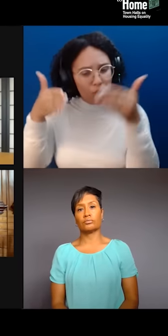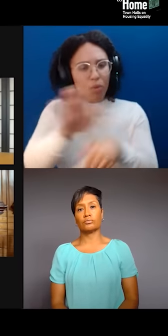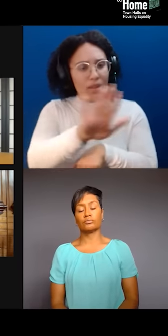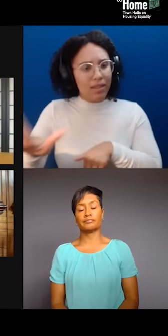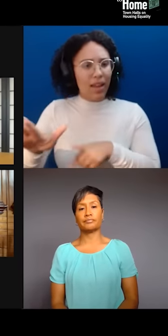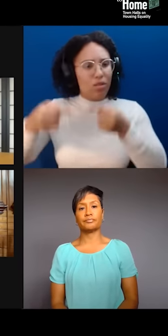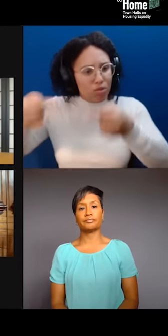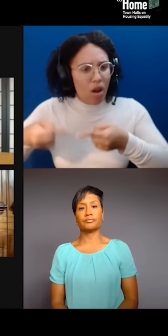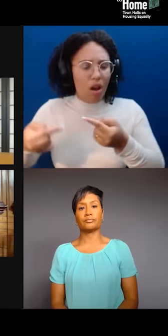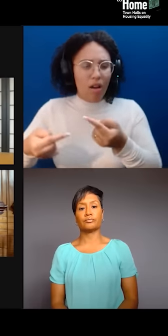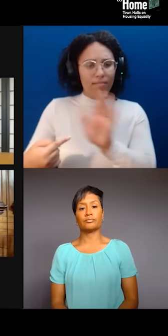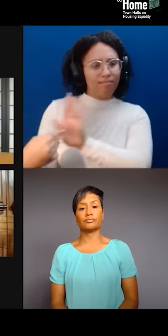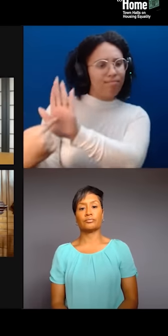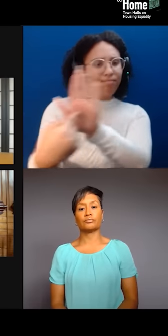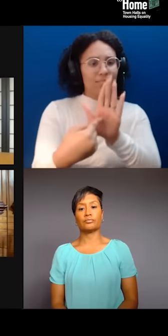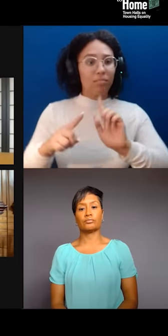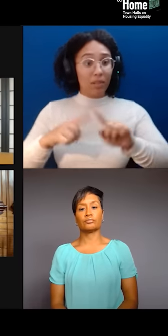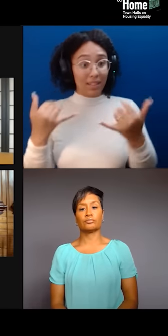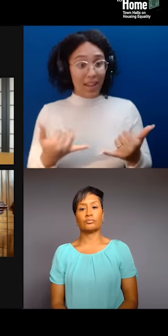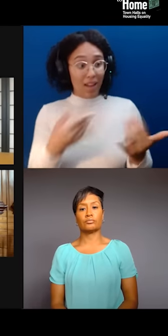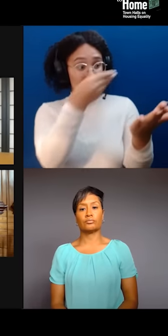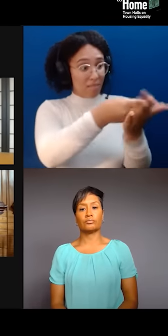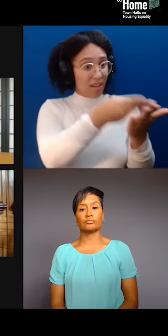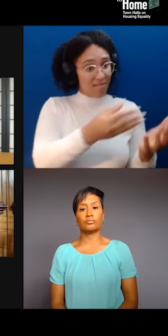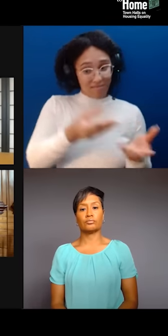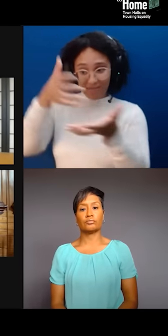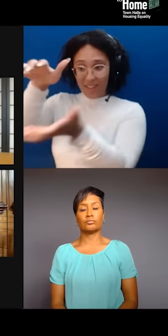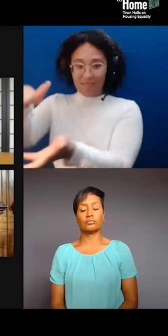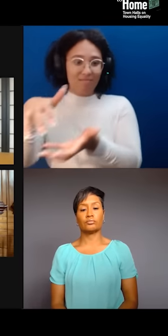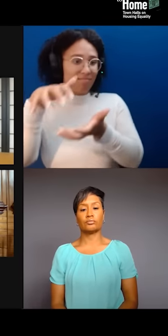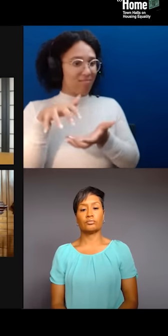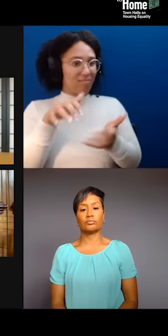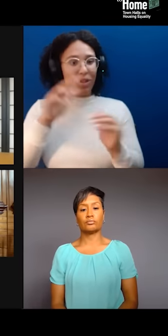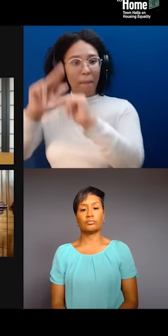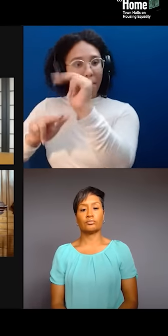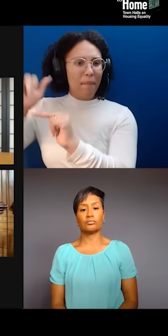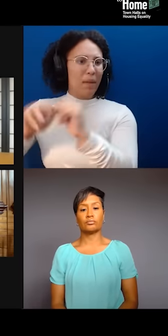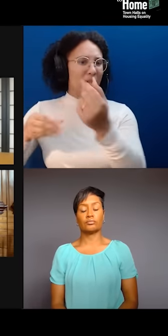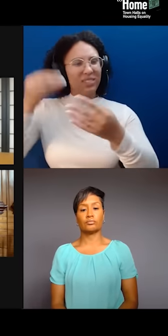to build a jail that will be right next to their museum. And so, they have to absolutely be called out because this is not our history.